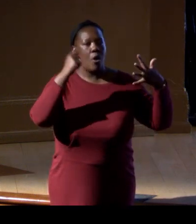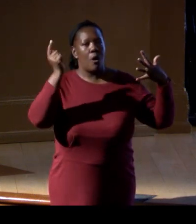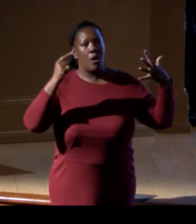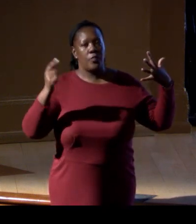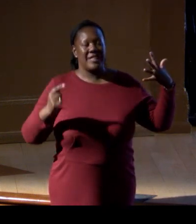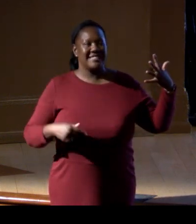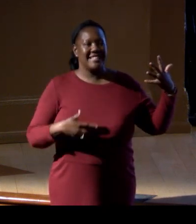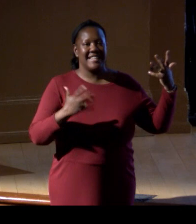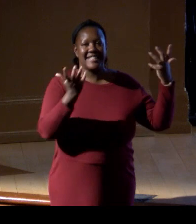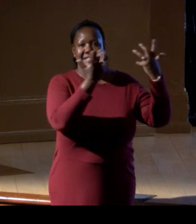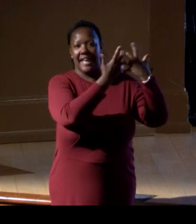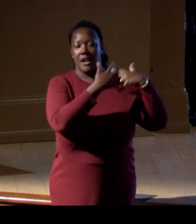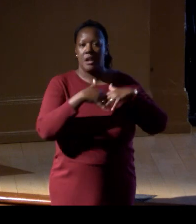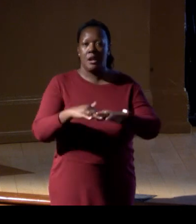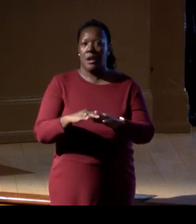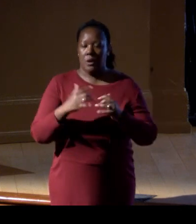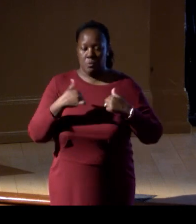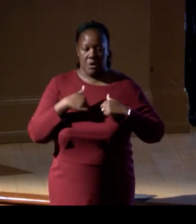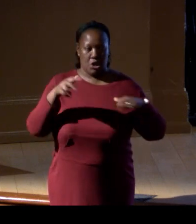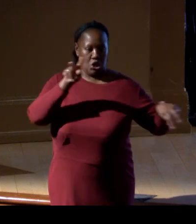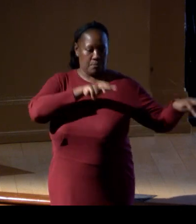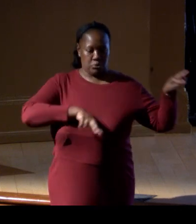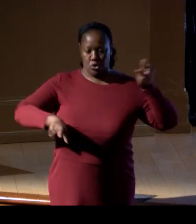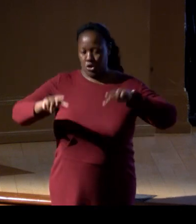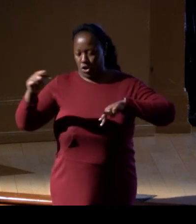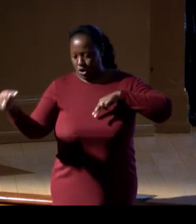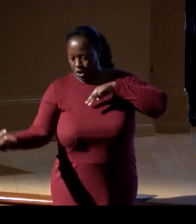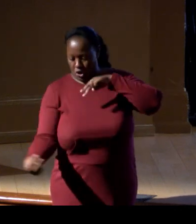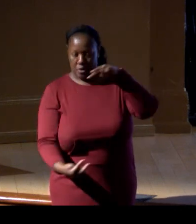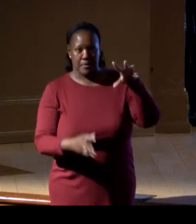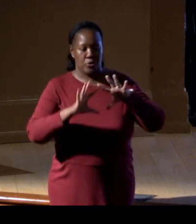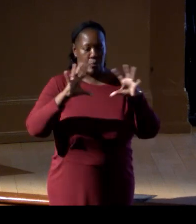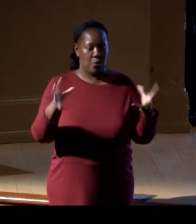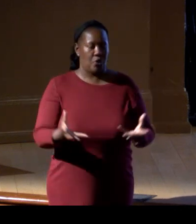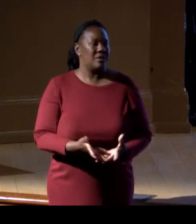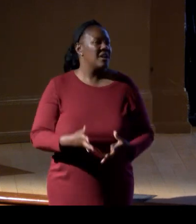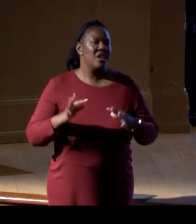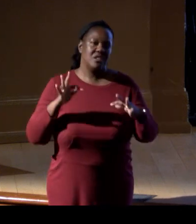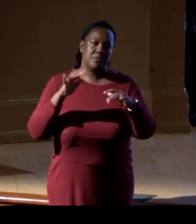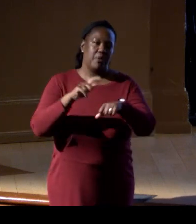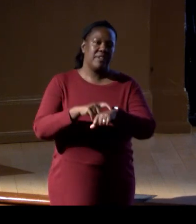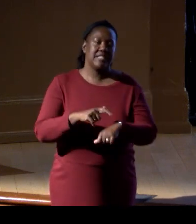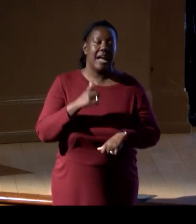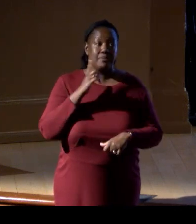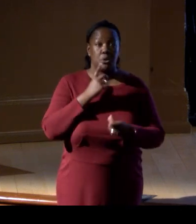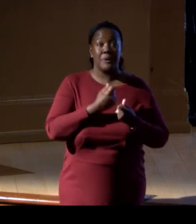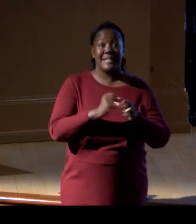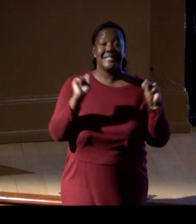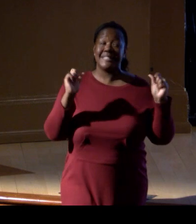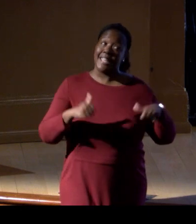and observations just in time as we need it to save life on this Earth.